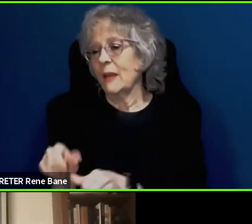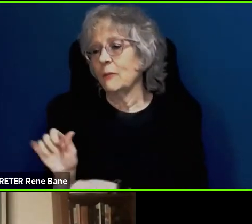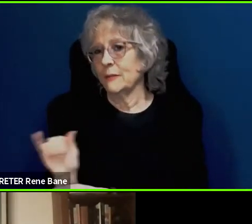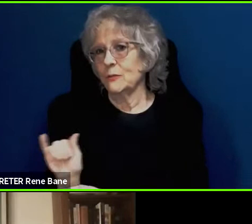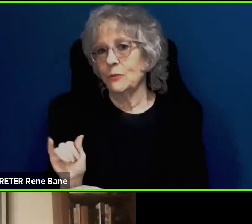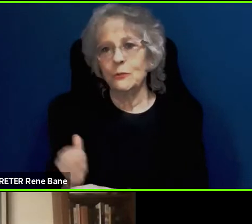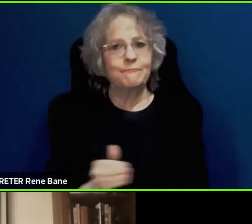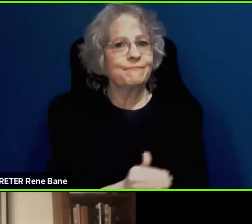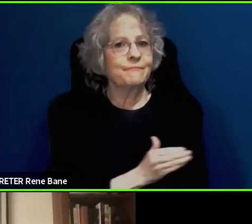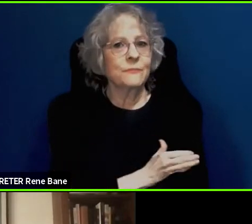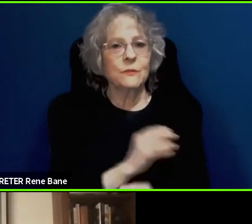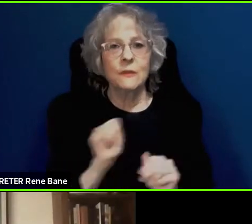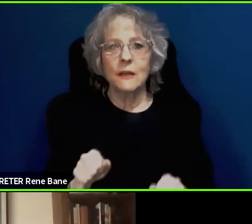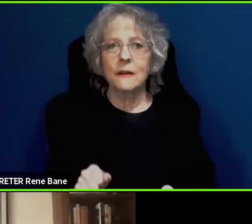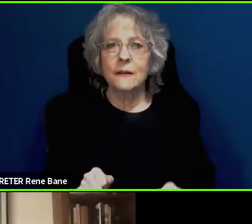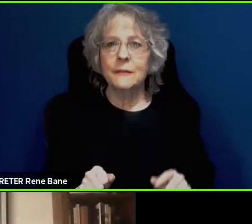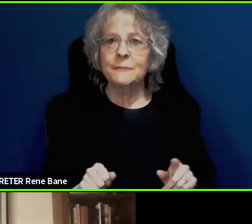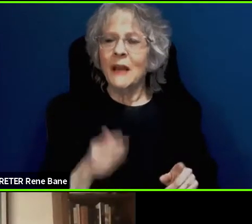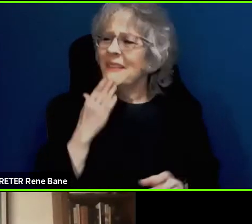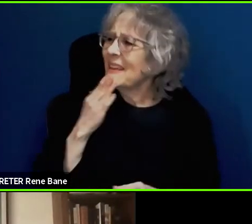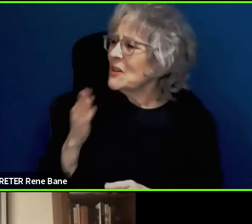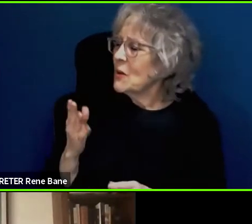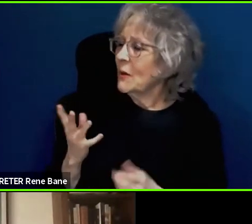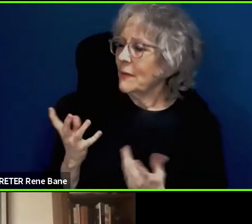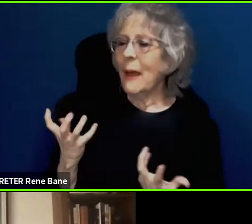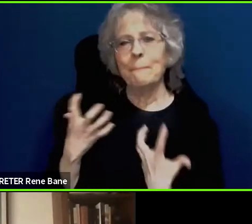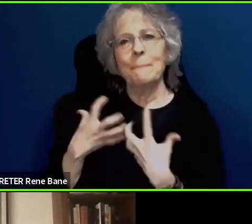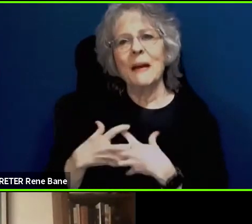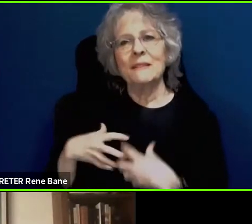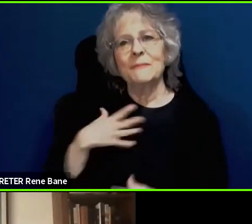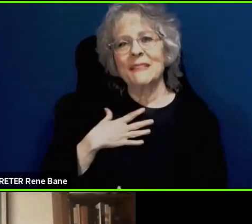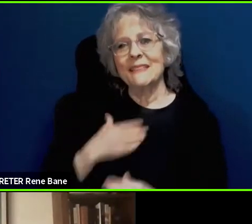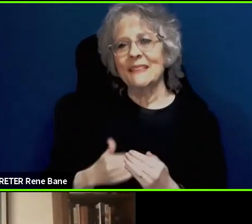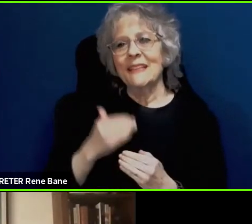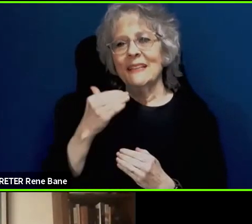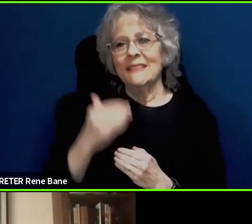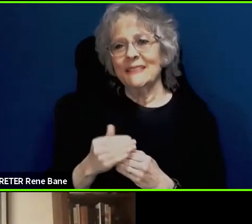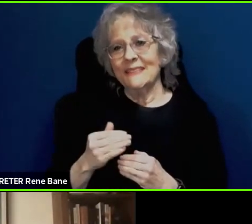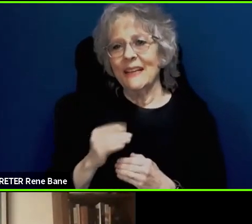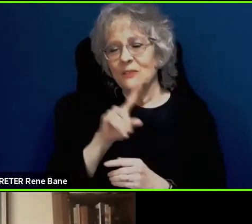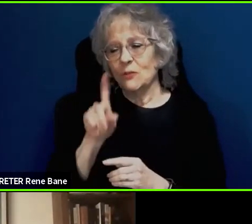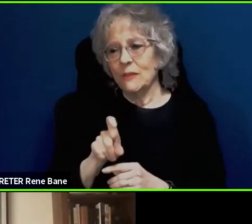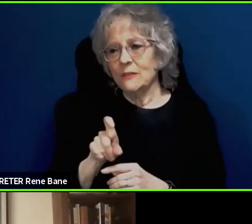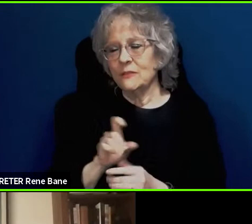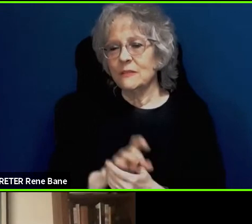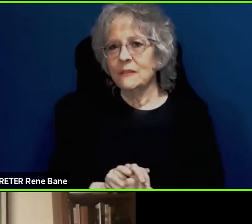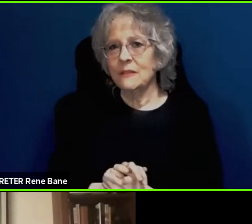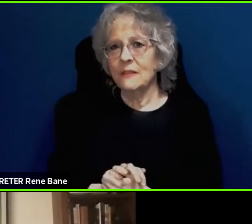also dovetails nicely to this, my next question for Darryl in a related somebody wrote in,